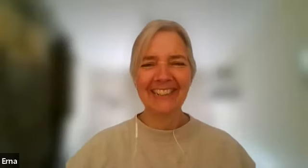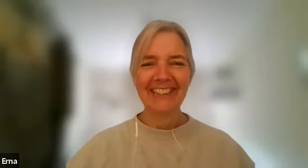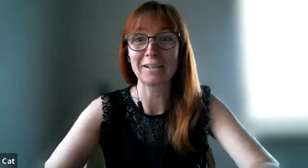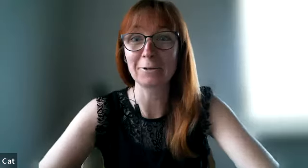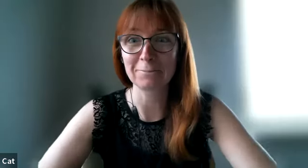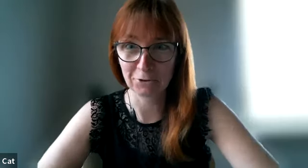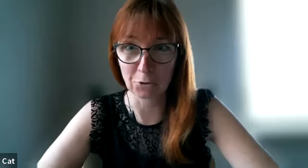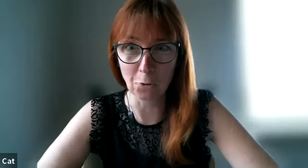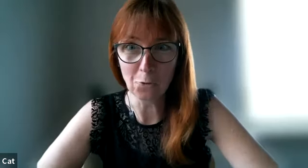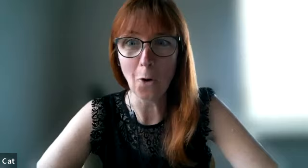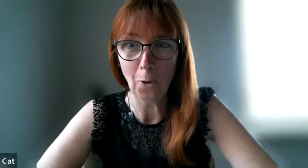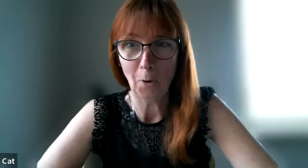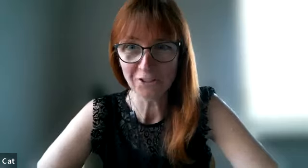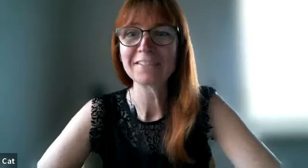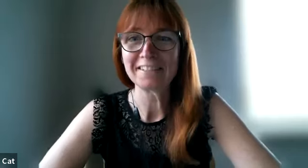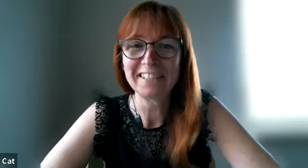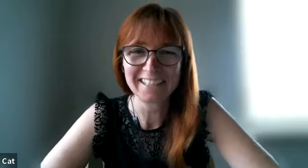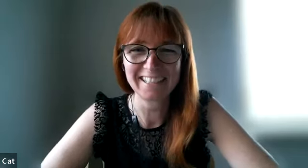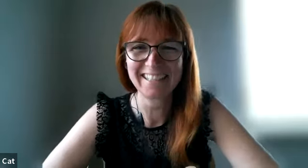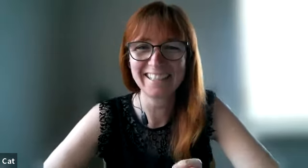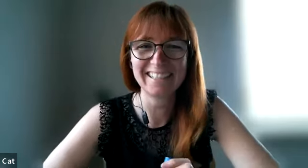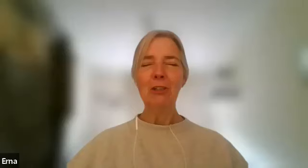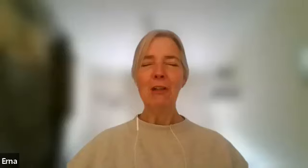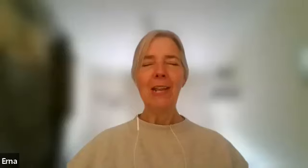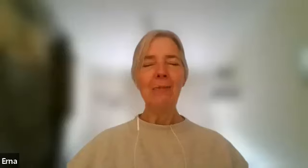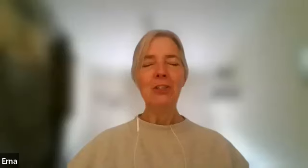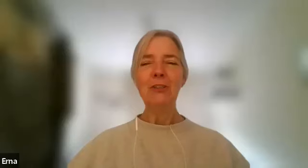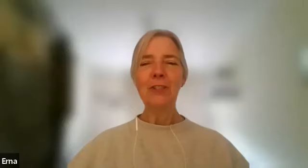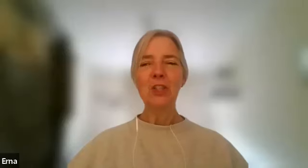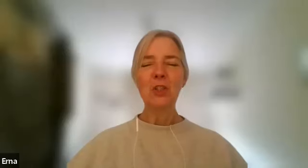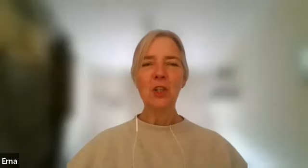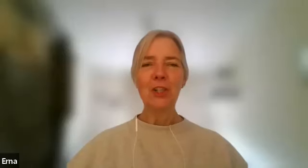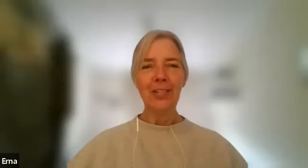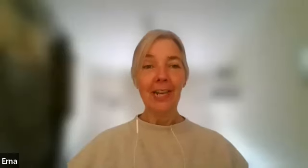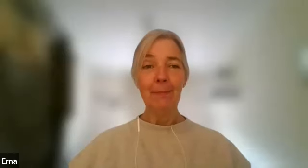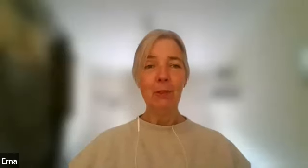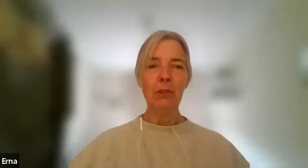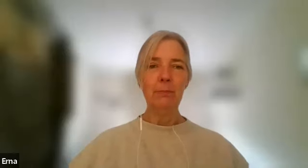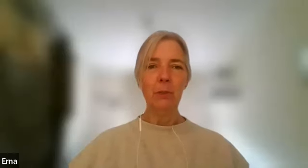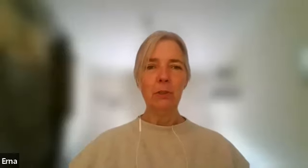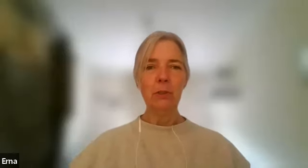okay go on my first love language is physical touch and i am a touchy person